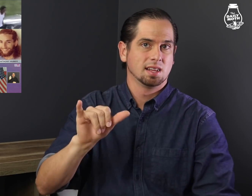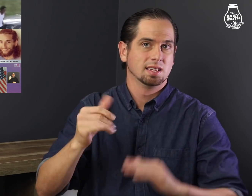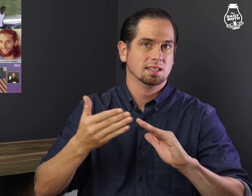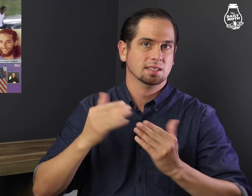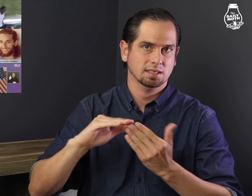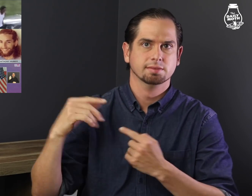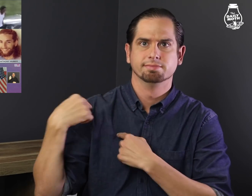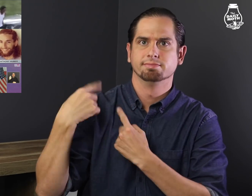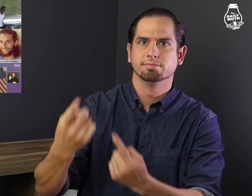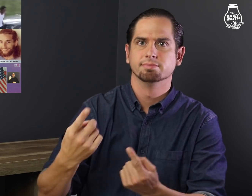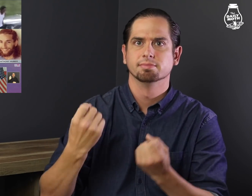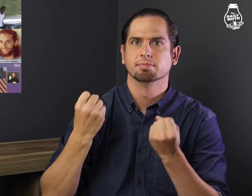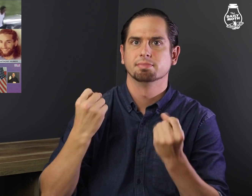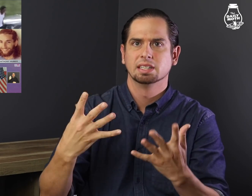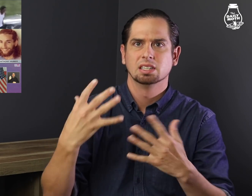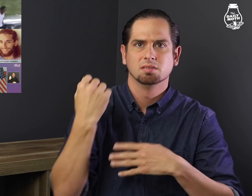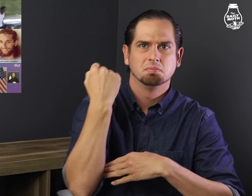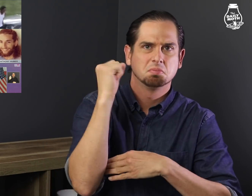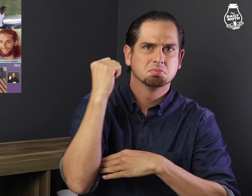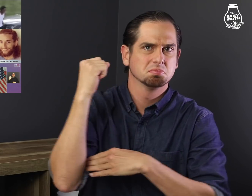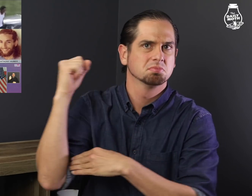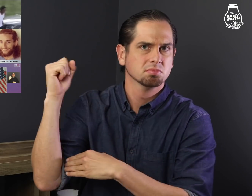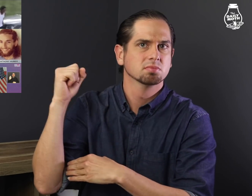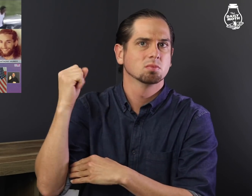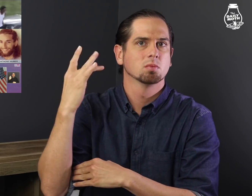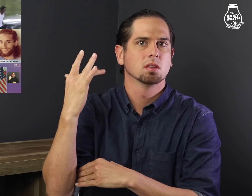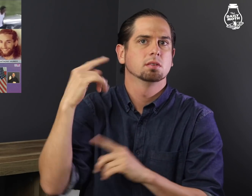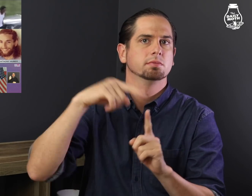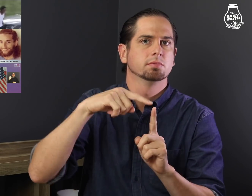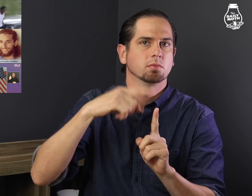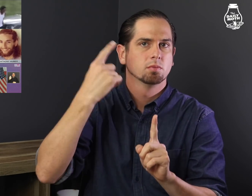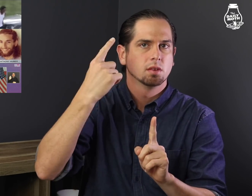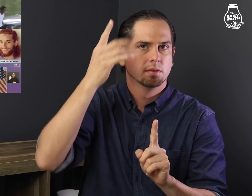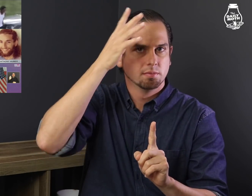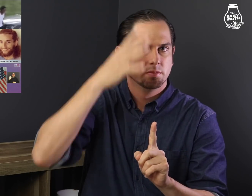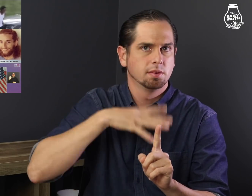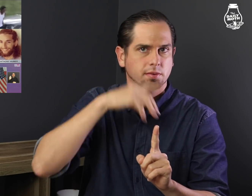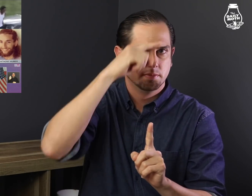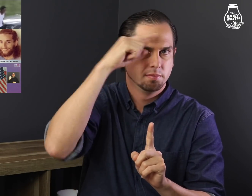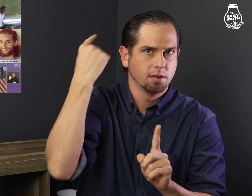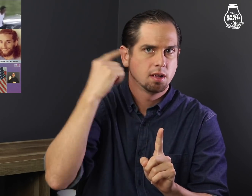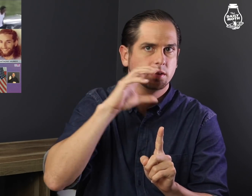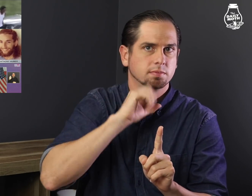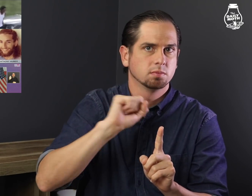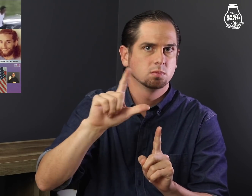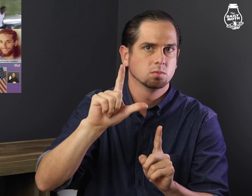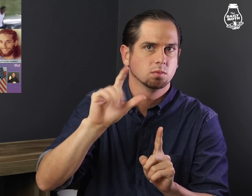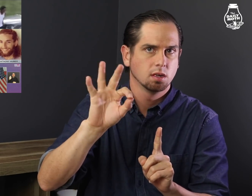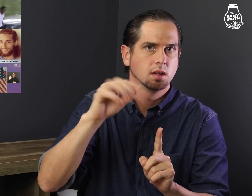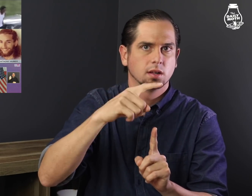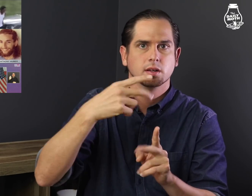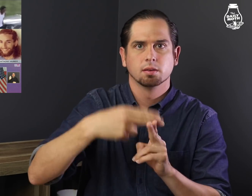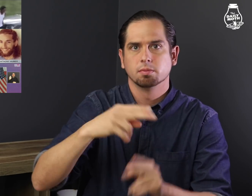The city has seen many protests after a 29-year-old Black man,